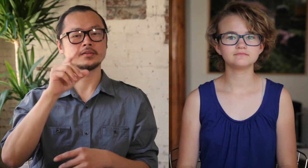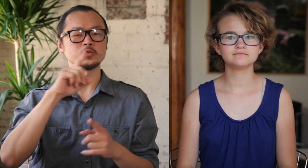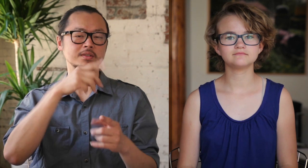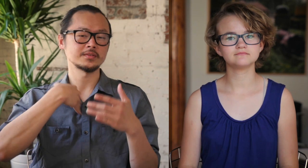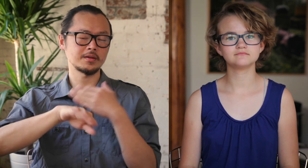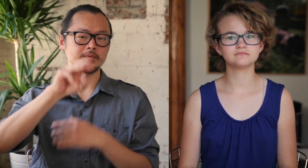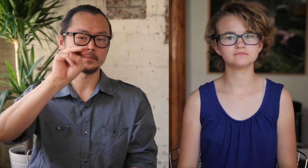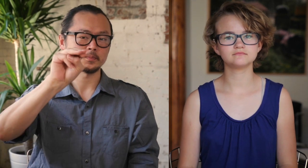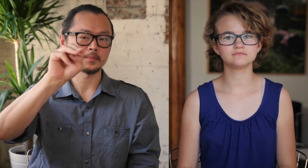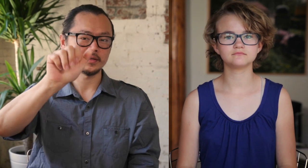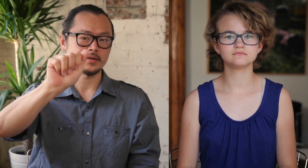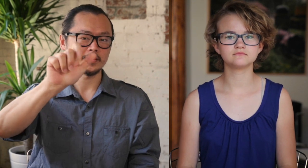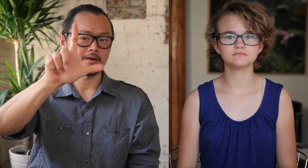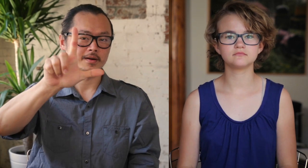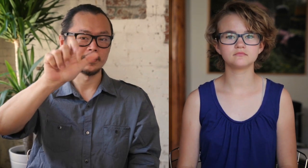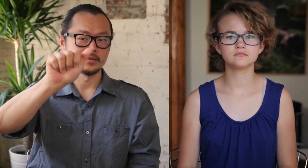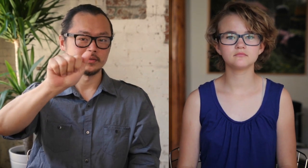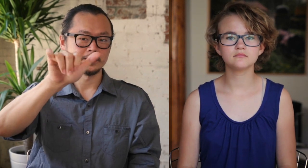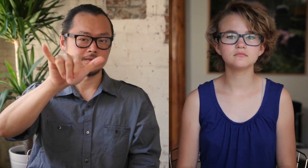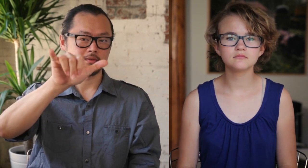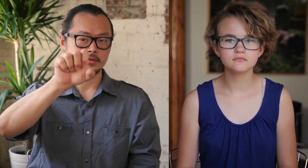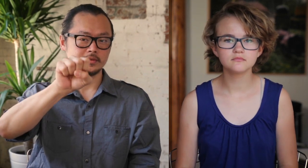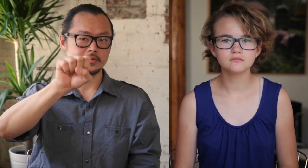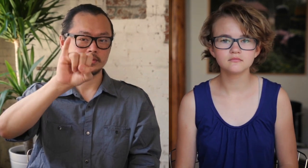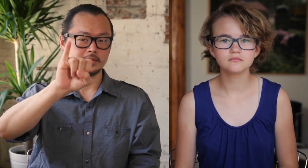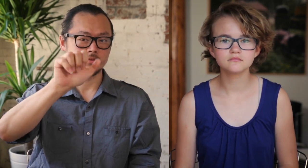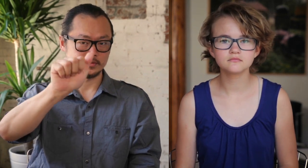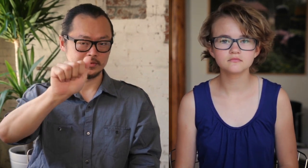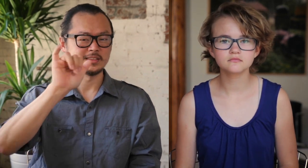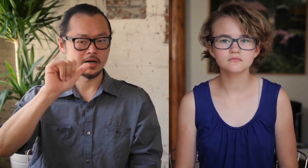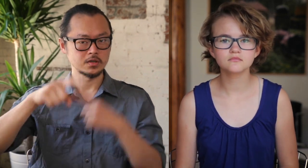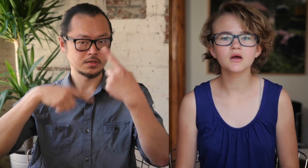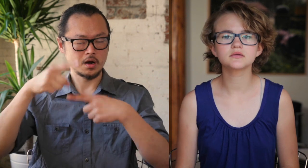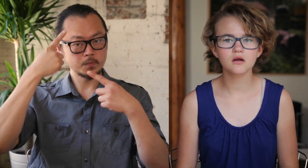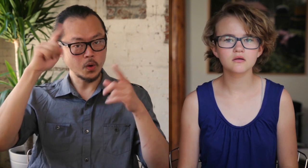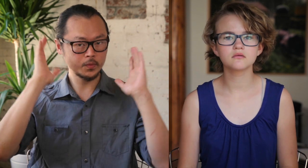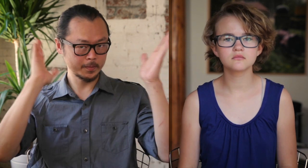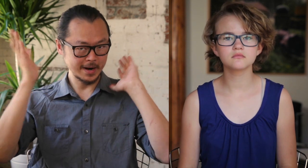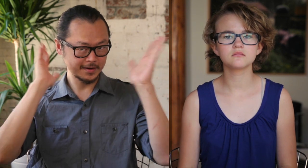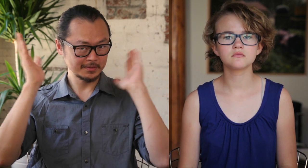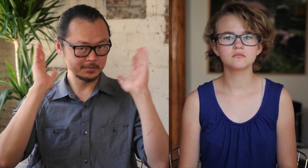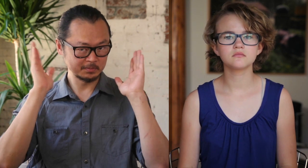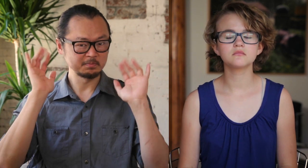I was born in Malaysia. This is the sign for Malaysia.